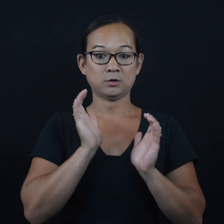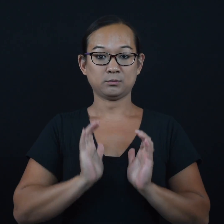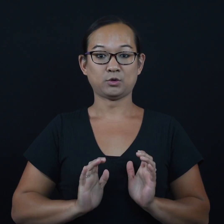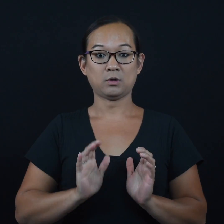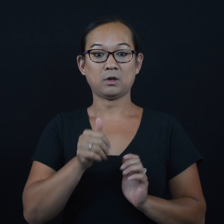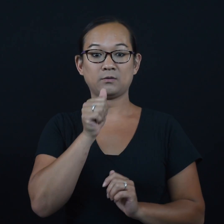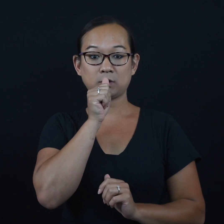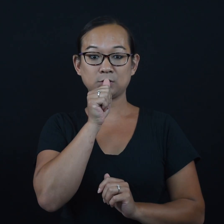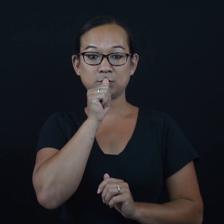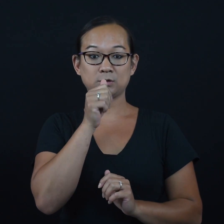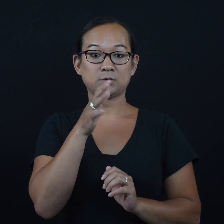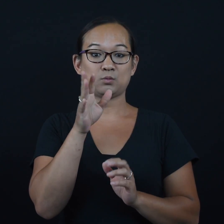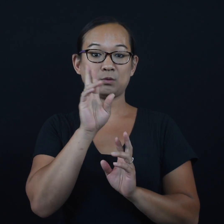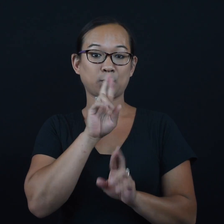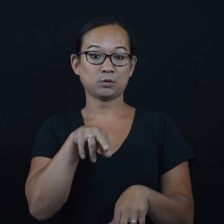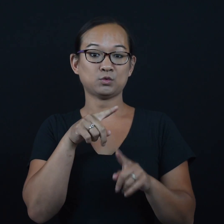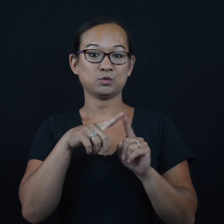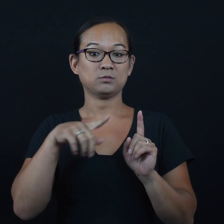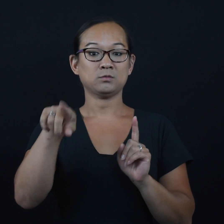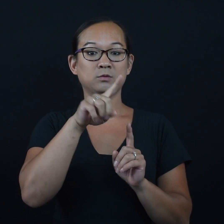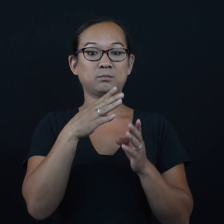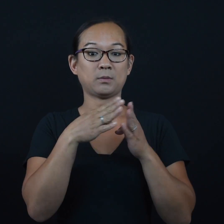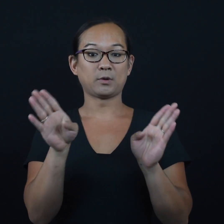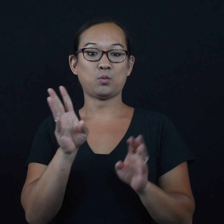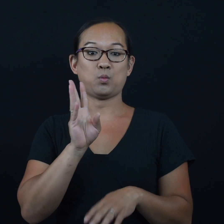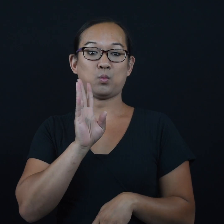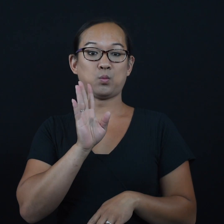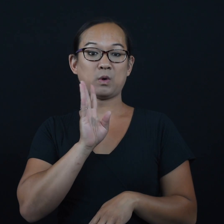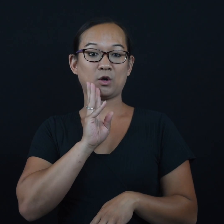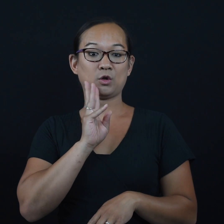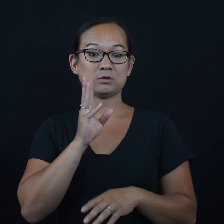are required to issue their Consumer Confidence Reports